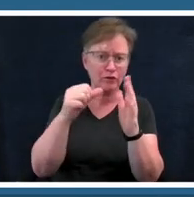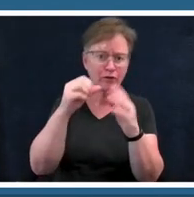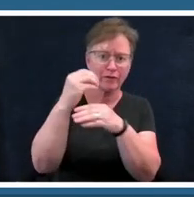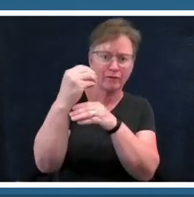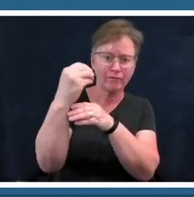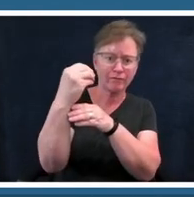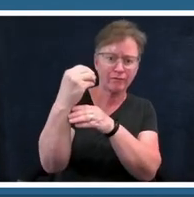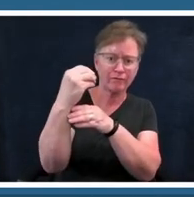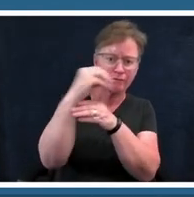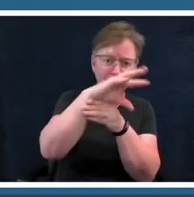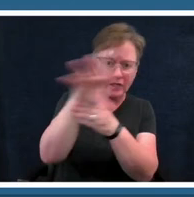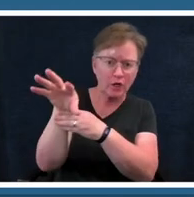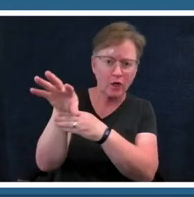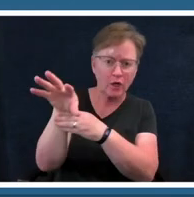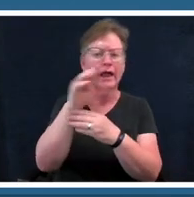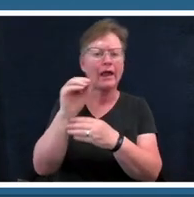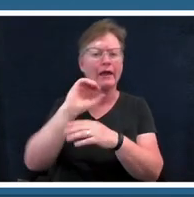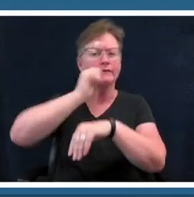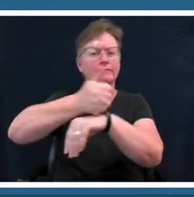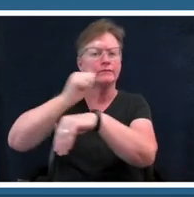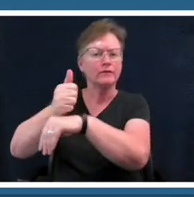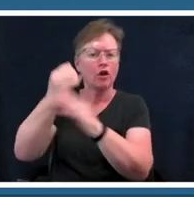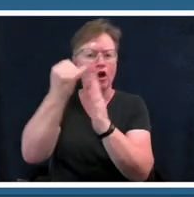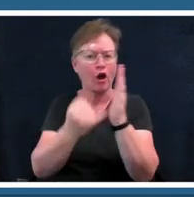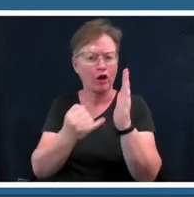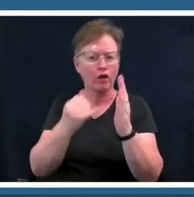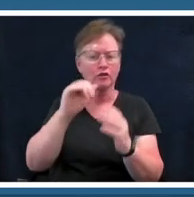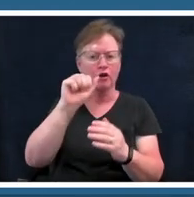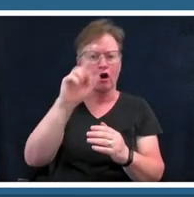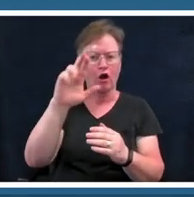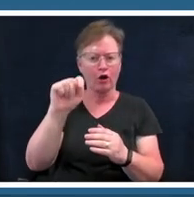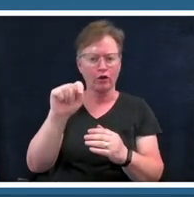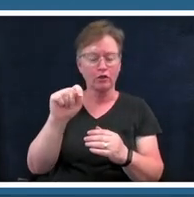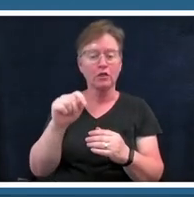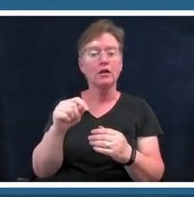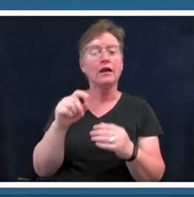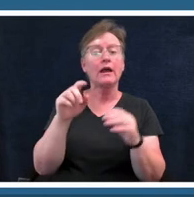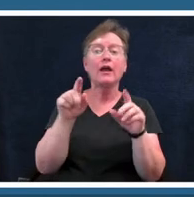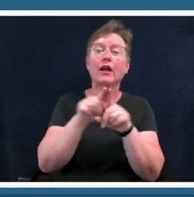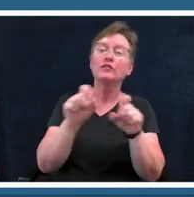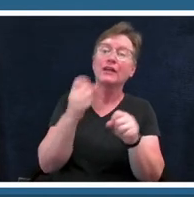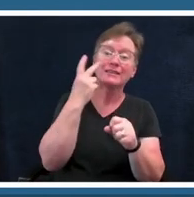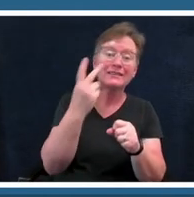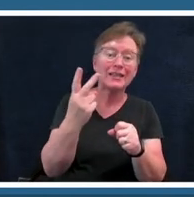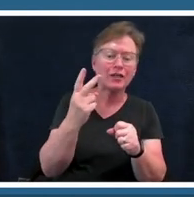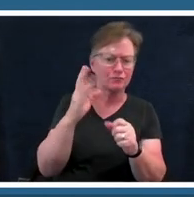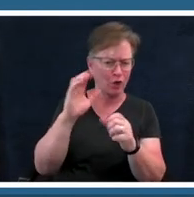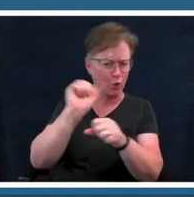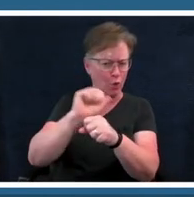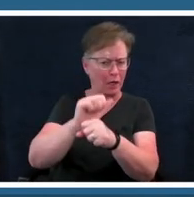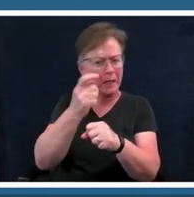and as you can see her her work is a bit different than abigail